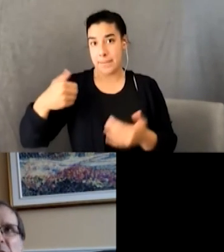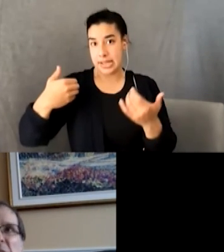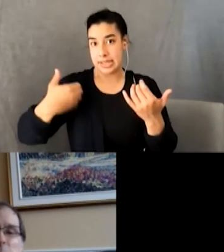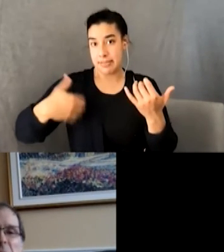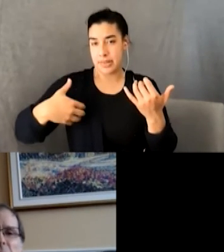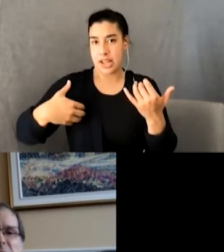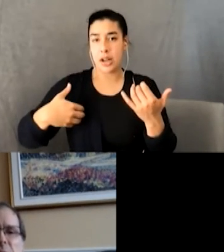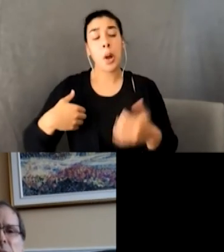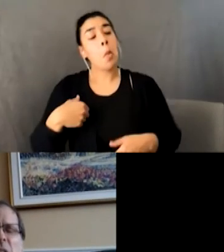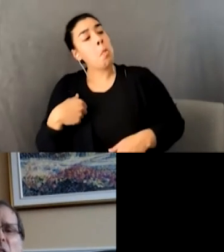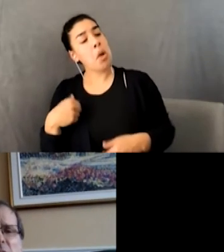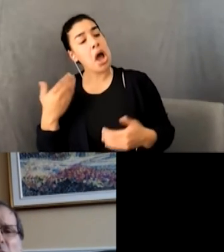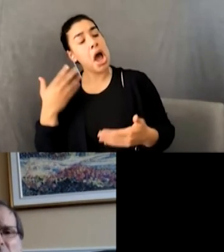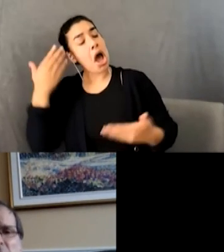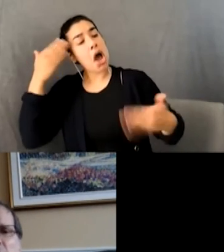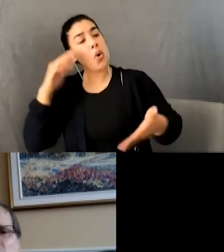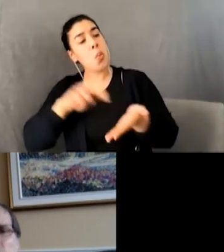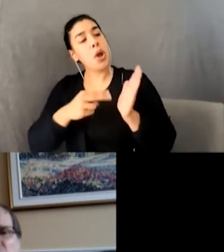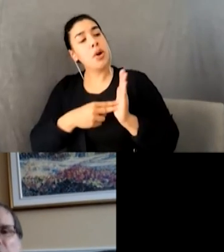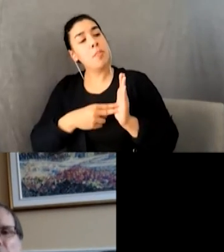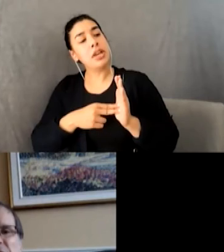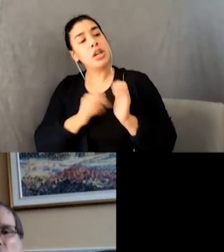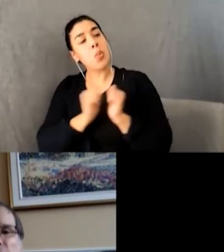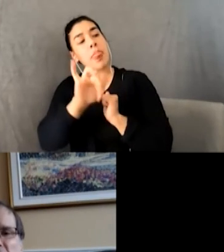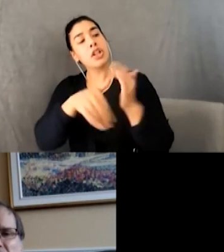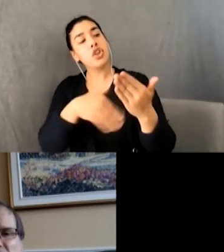but I love it. ’Ey Greg! You’ve been trying to write songs for years,